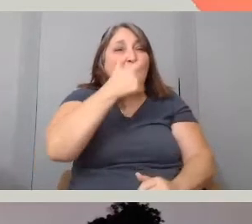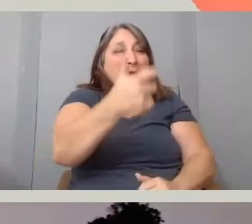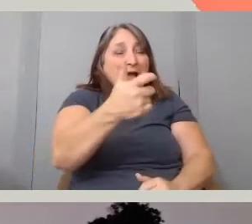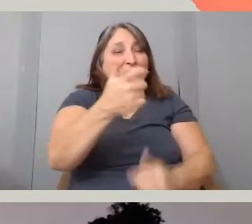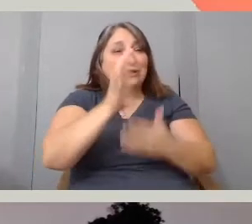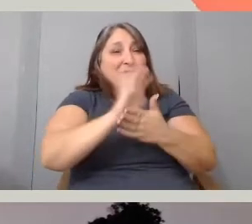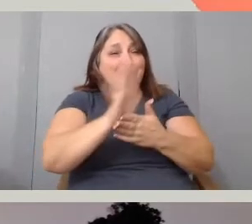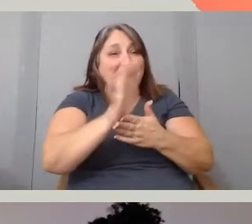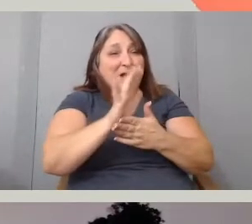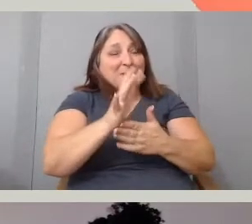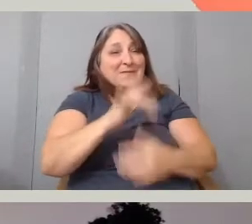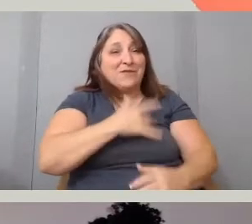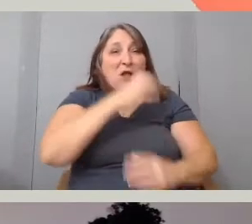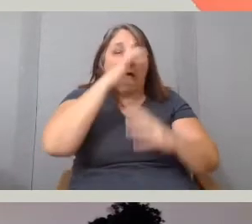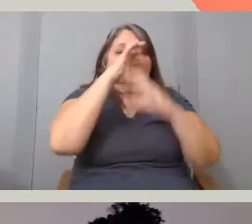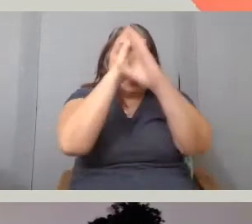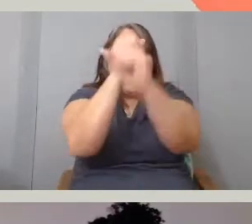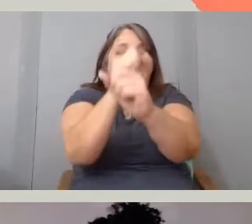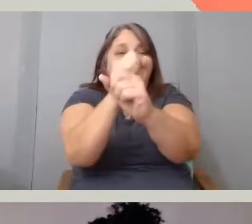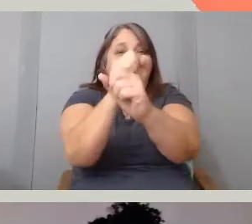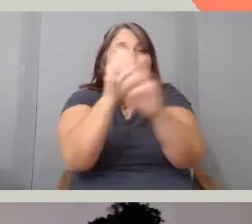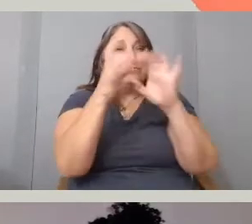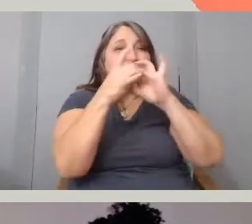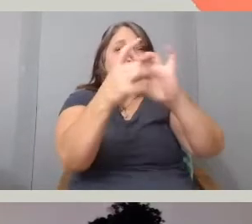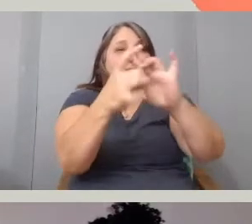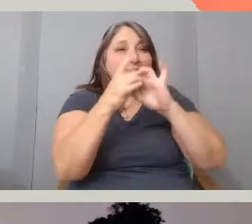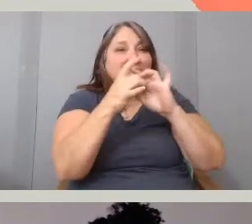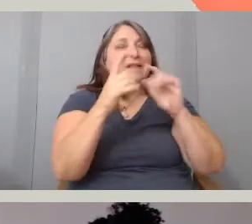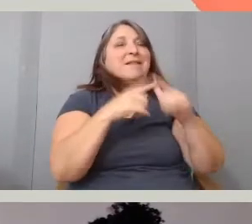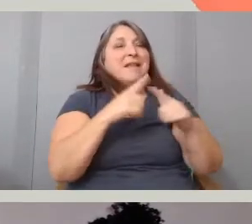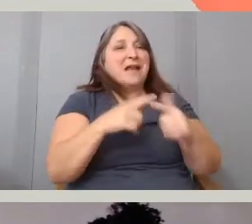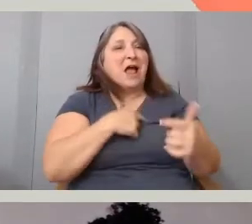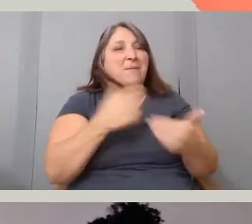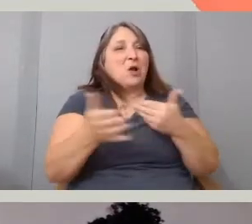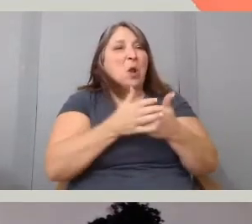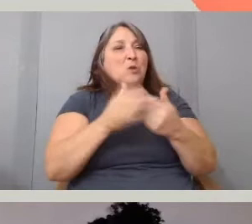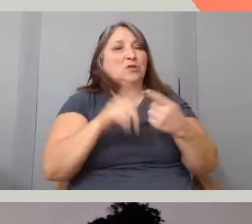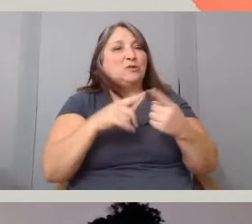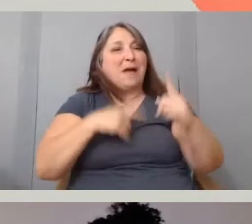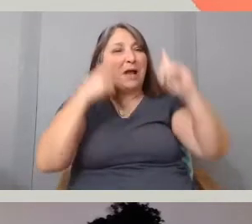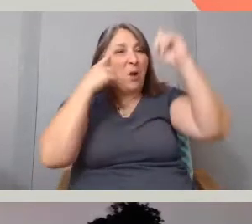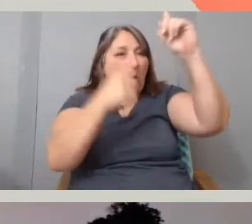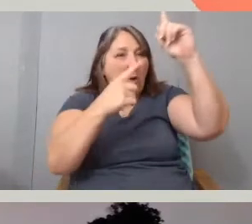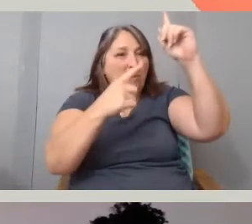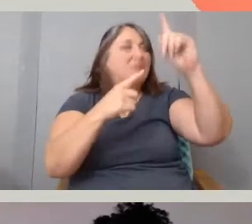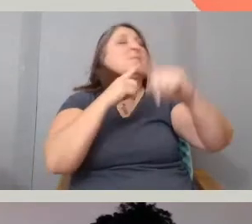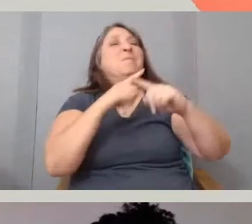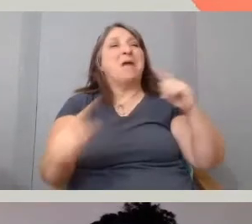I feel that I'm close to the goal. But speaking of connection,